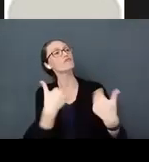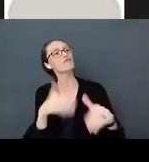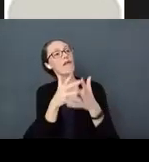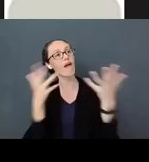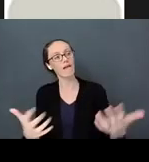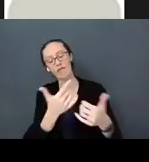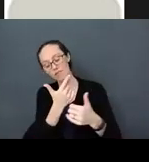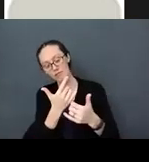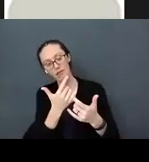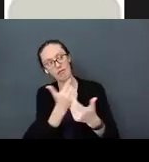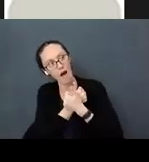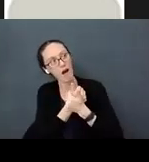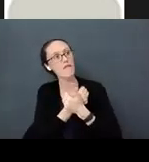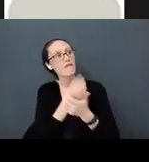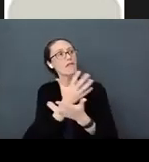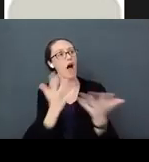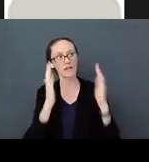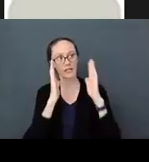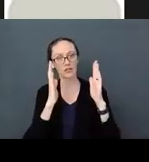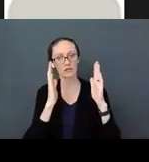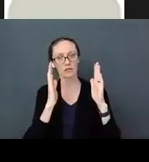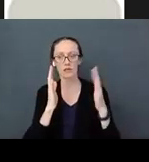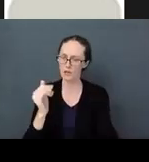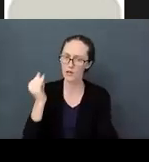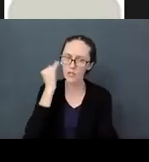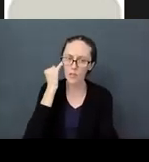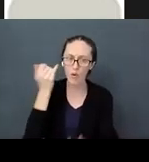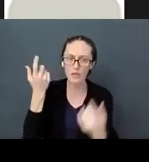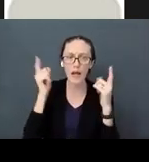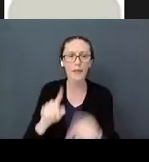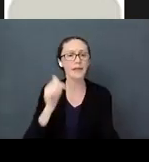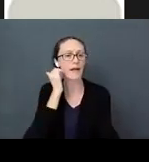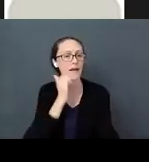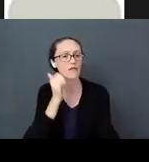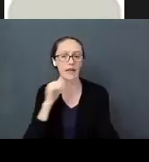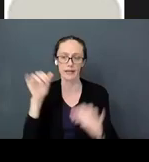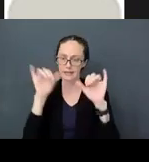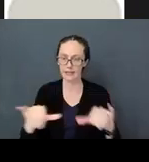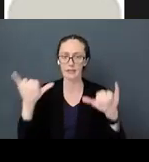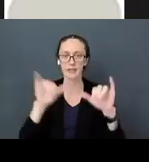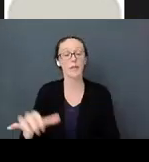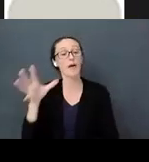Let's say this happens every day, predictable routine - Mom gets up, she turns on the tv,